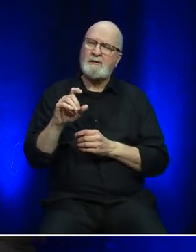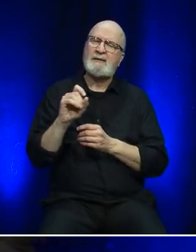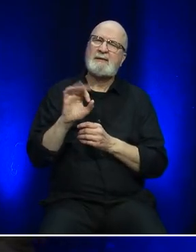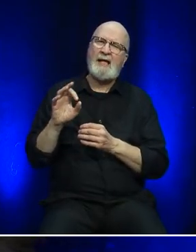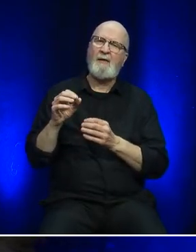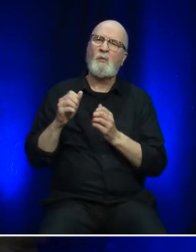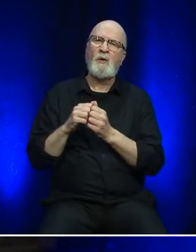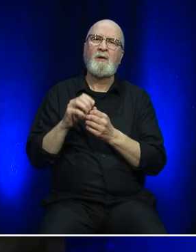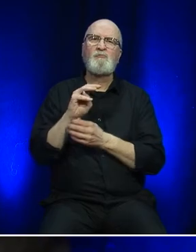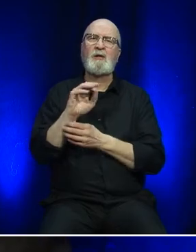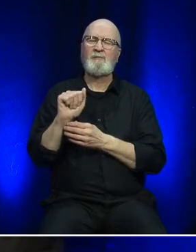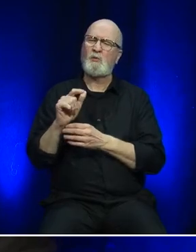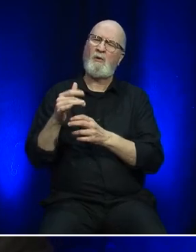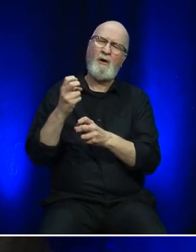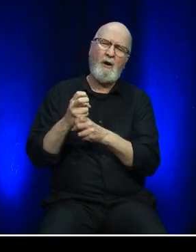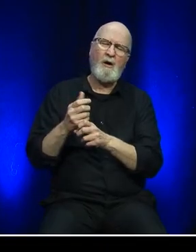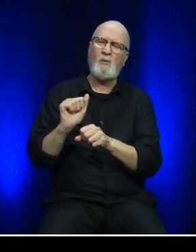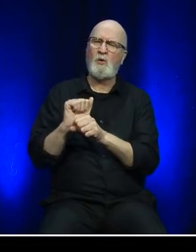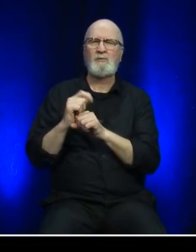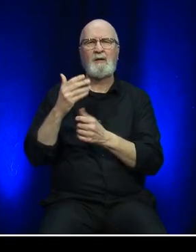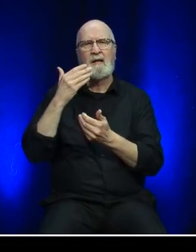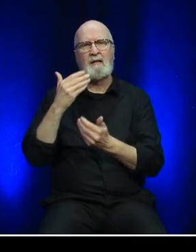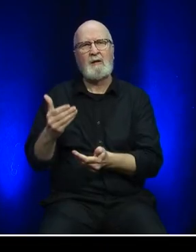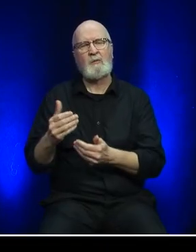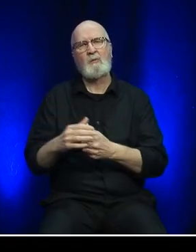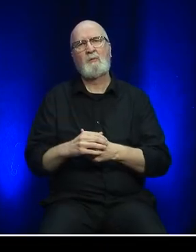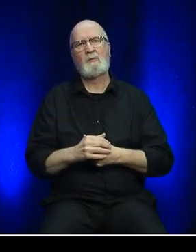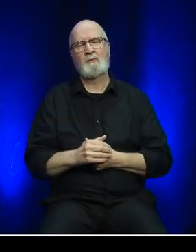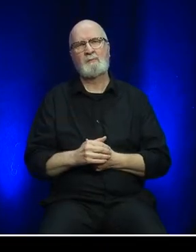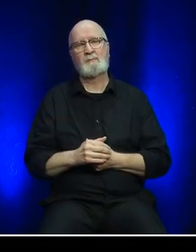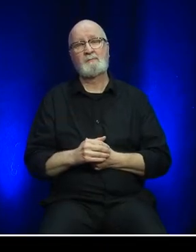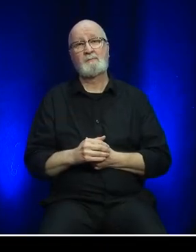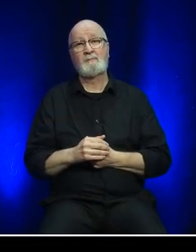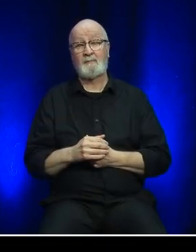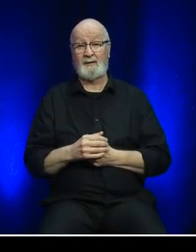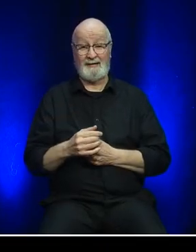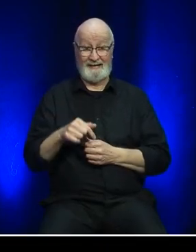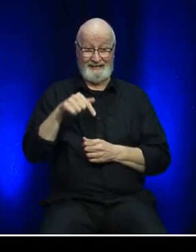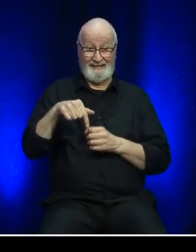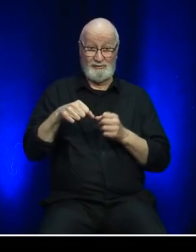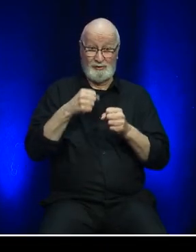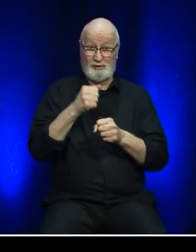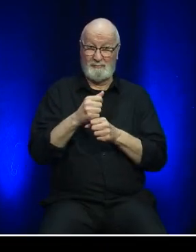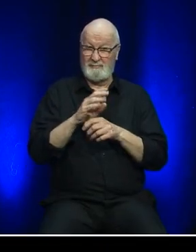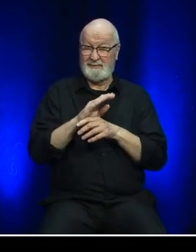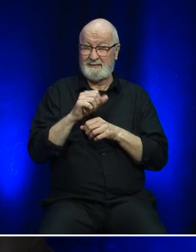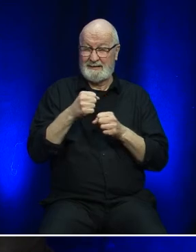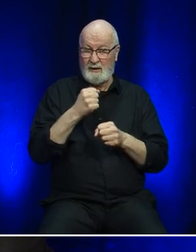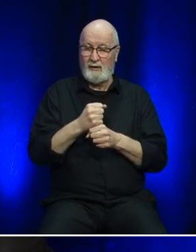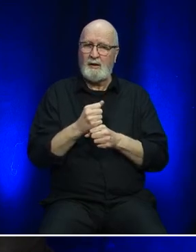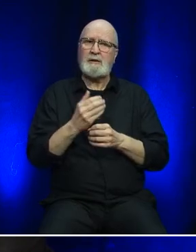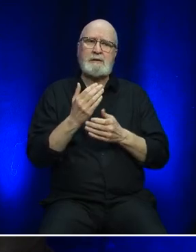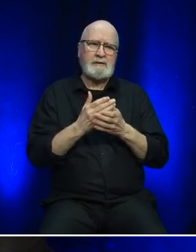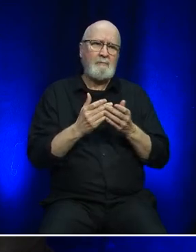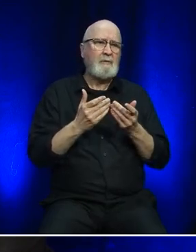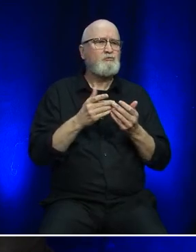their ongoing hard work and commitment. This past fiscal year presented successes and challenges,